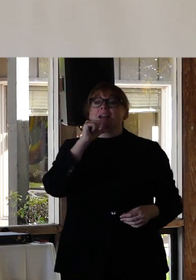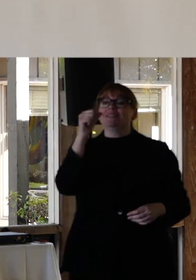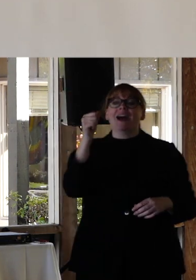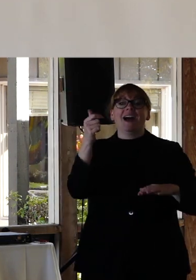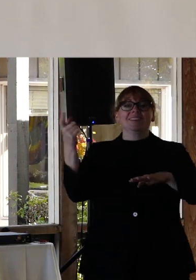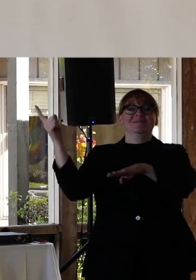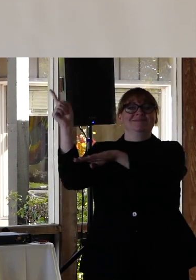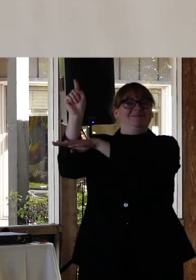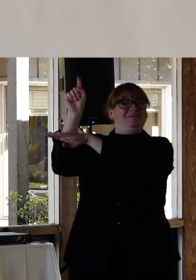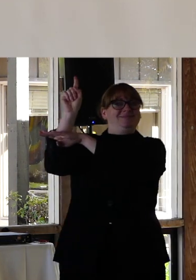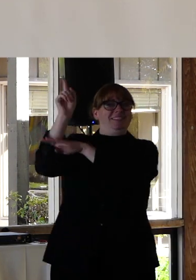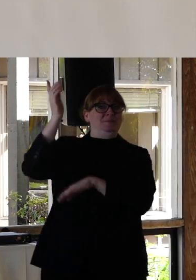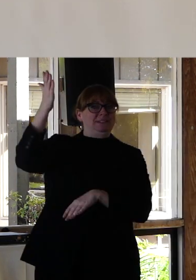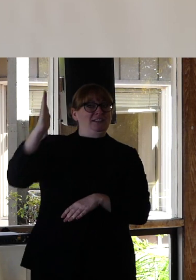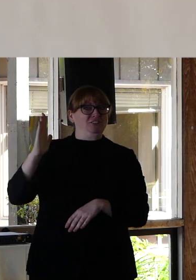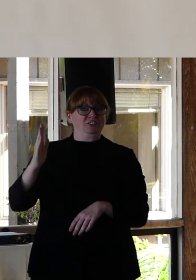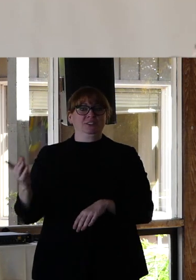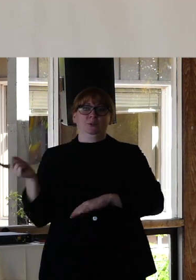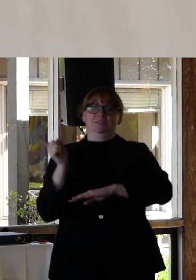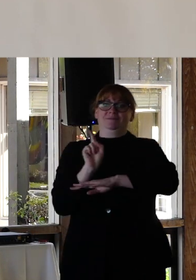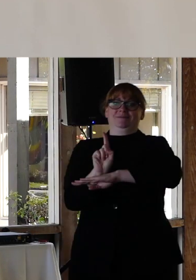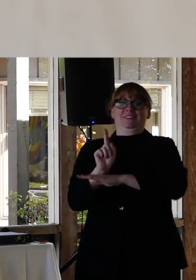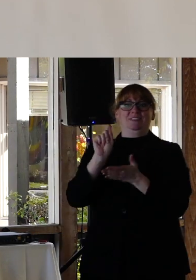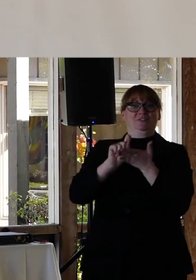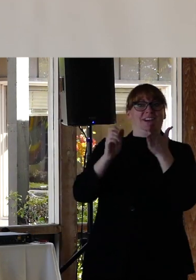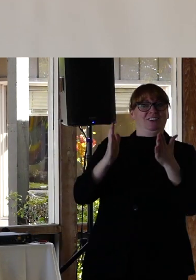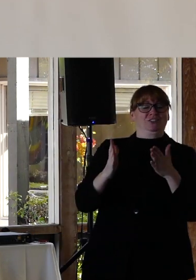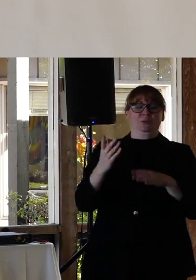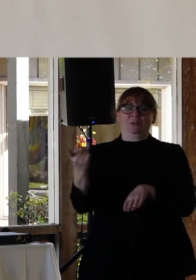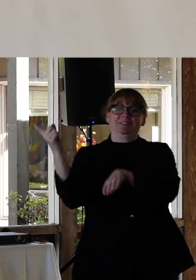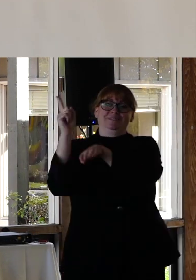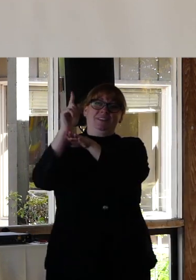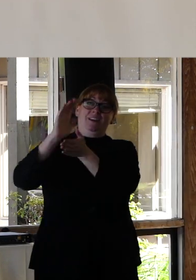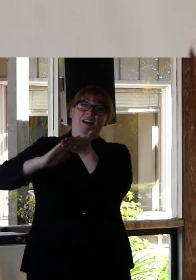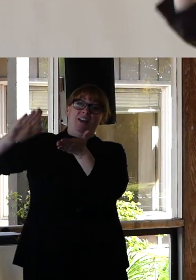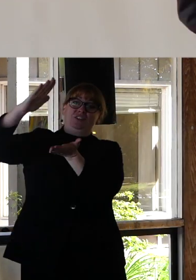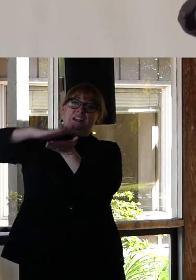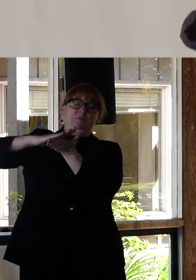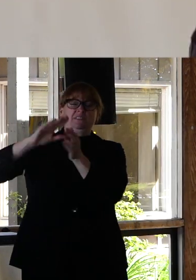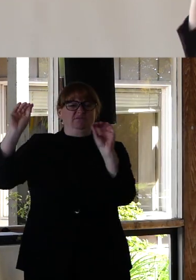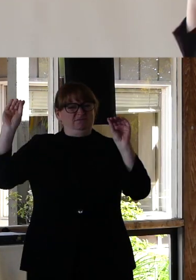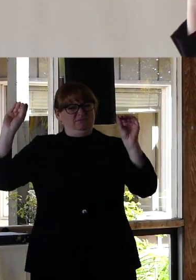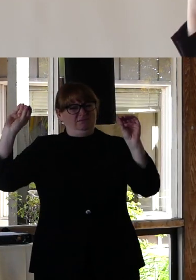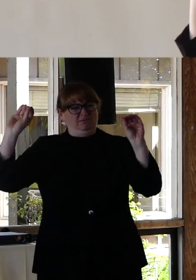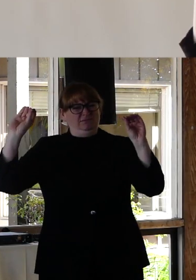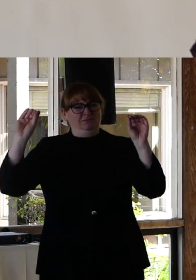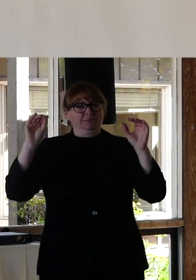to see in your textbooks or at your college campus. Instead make a point